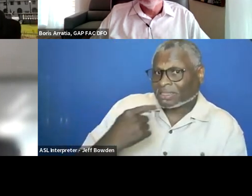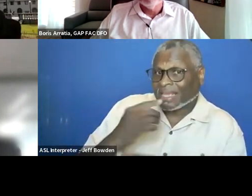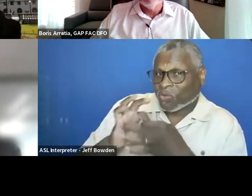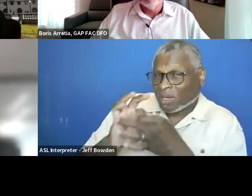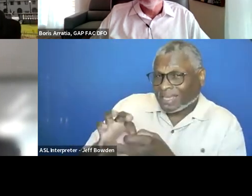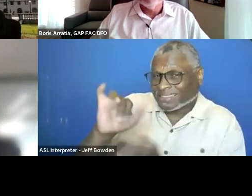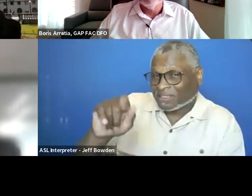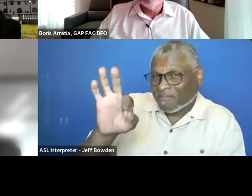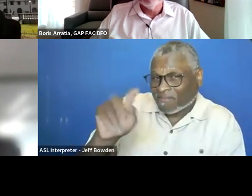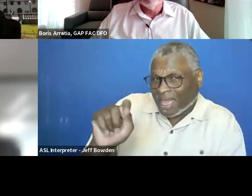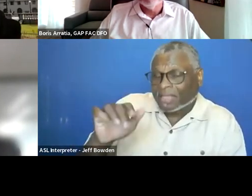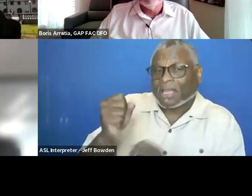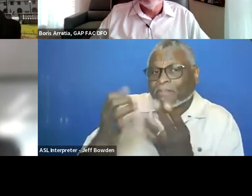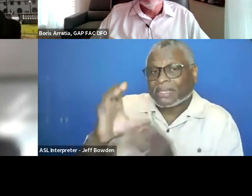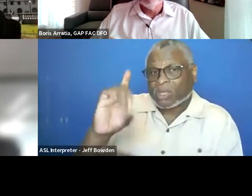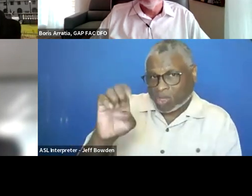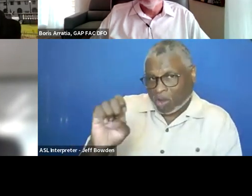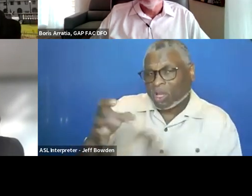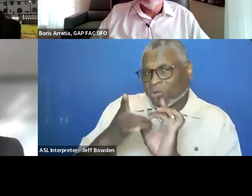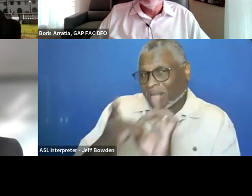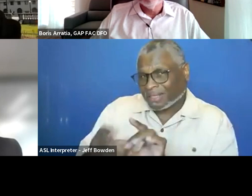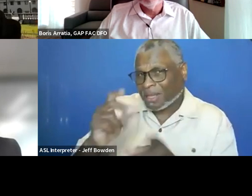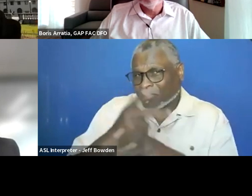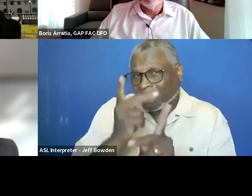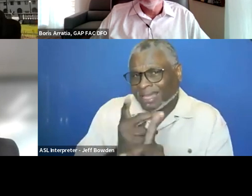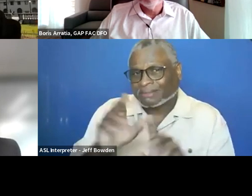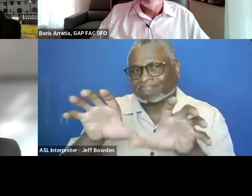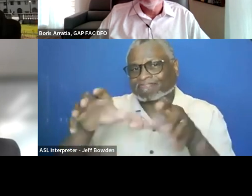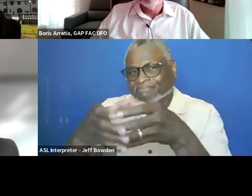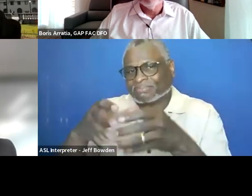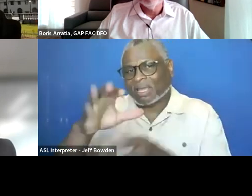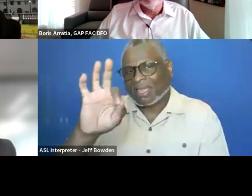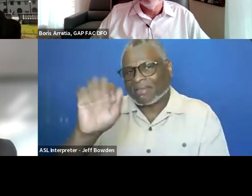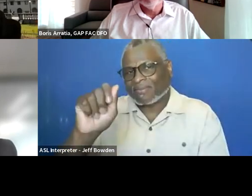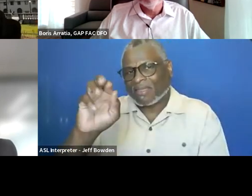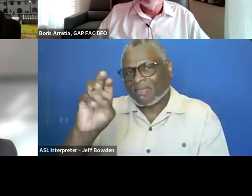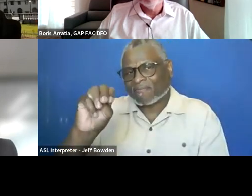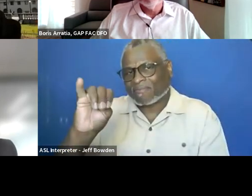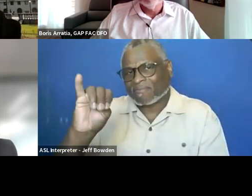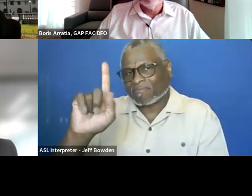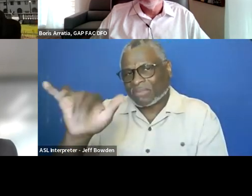that a lot of these codes related to product families rather than the individual product,